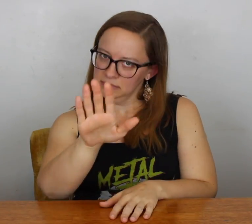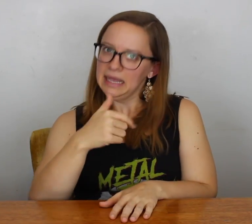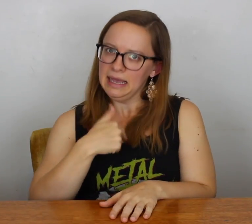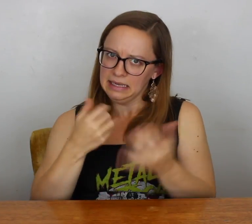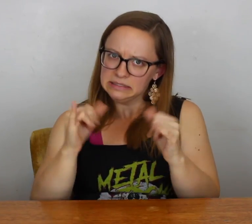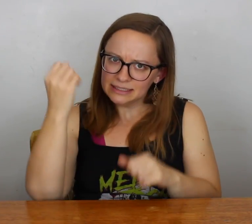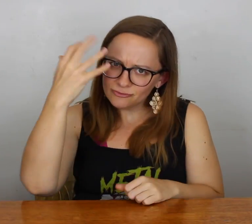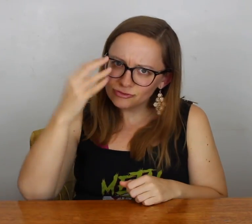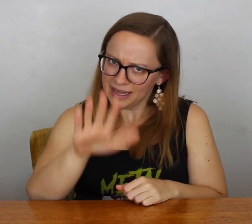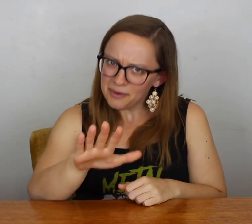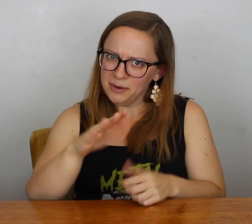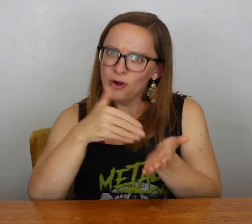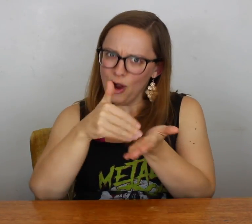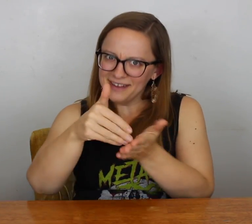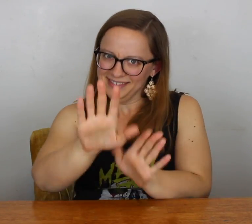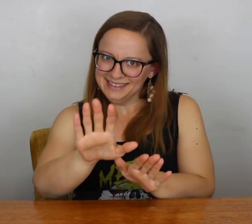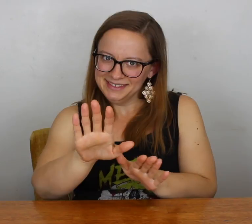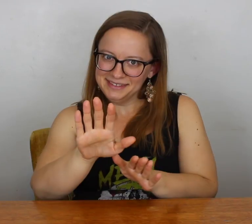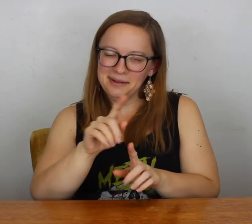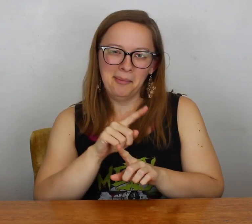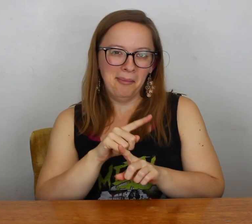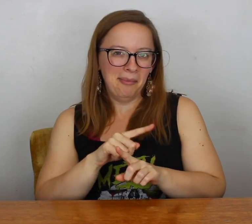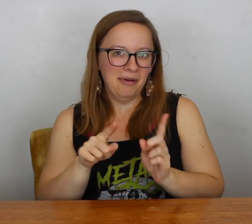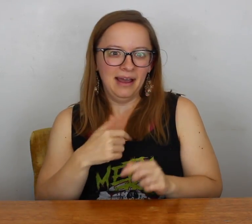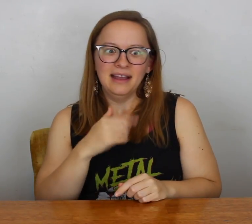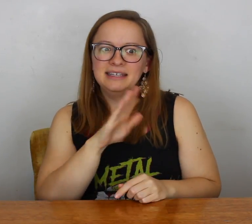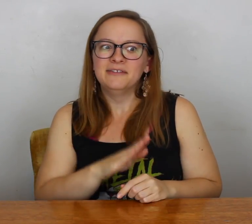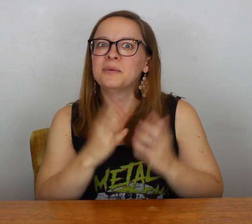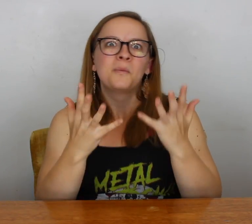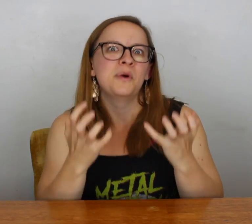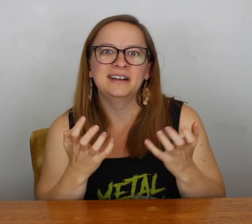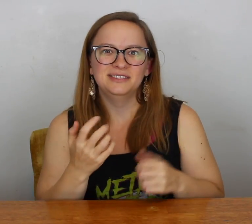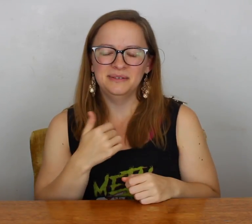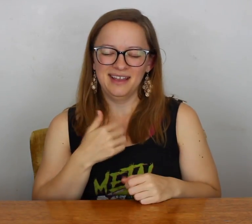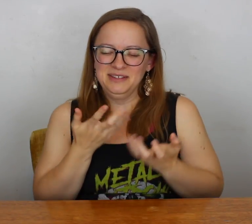Now I DO still shower... often. But, I never want to.